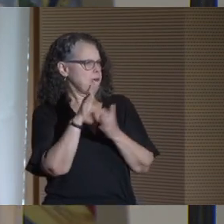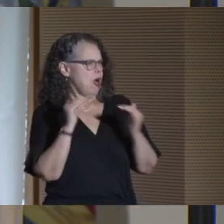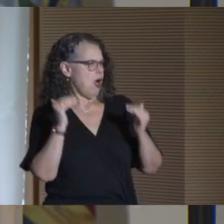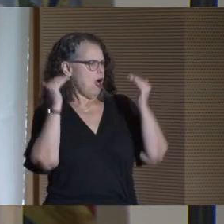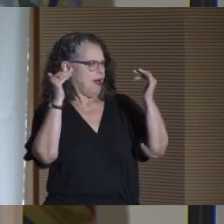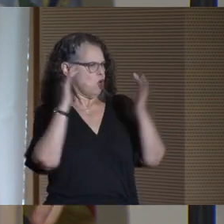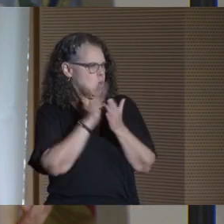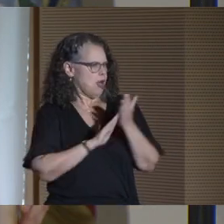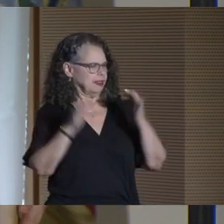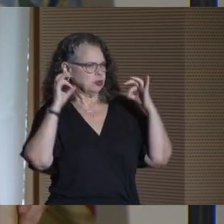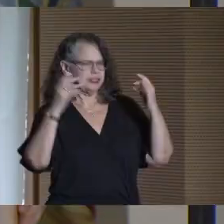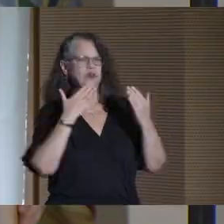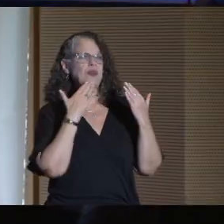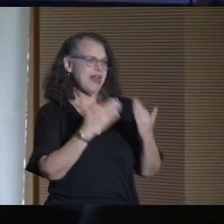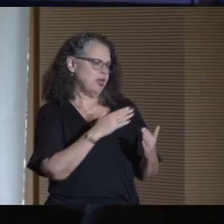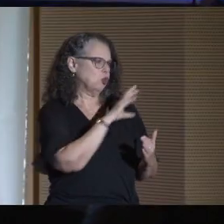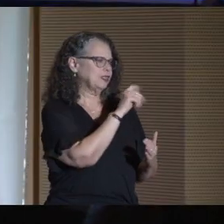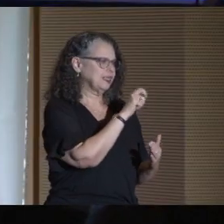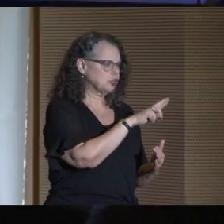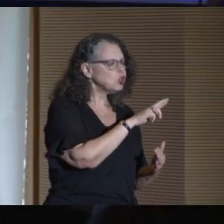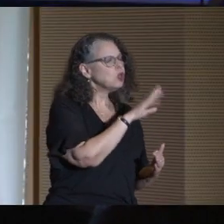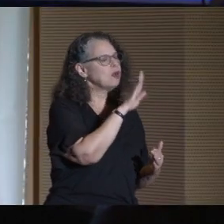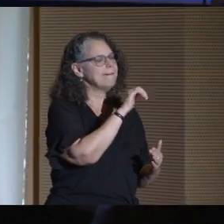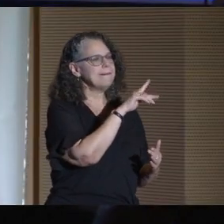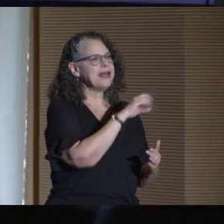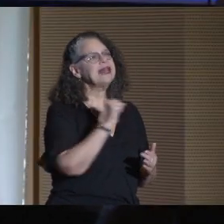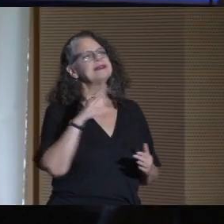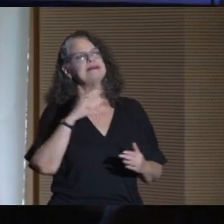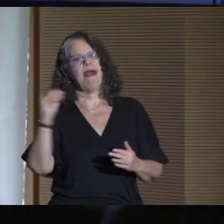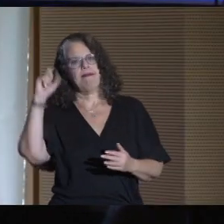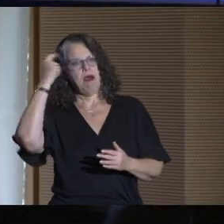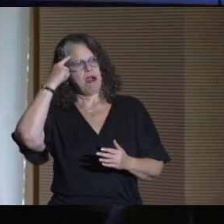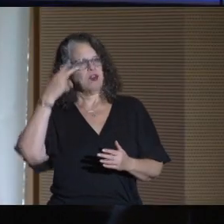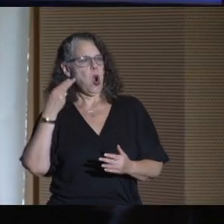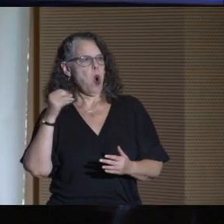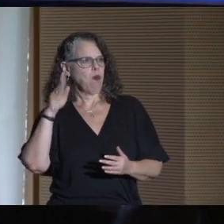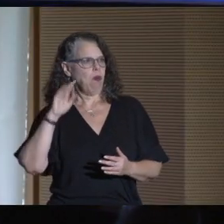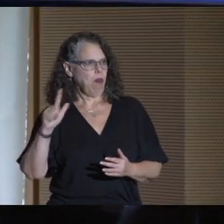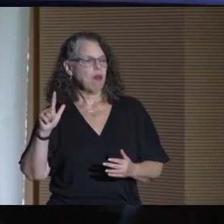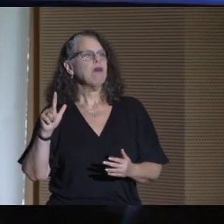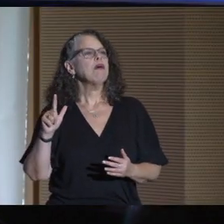So thank you to Chancellor Banks and to Governor Hochul.